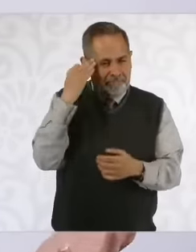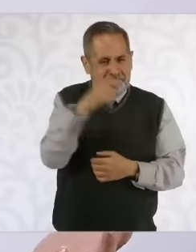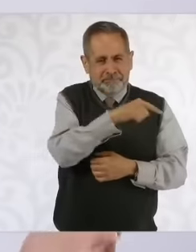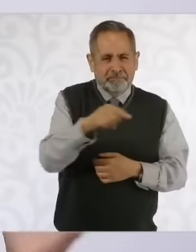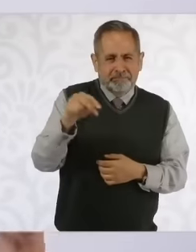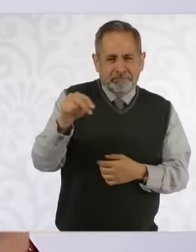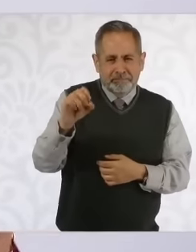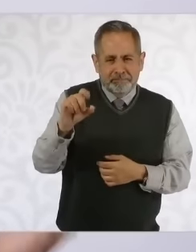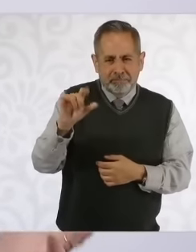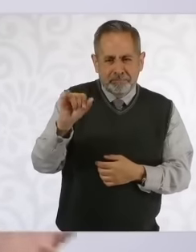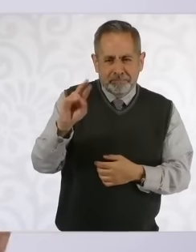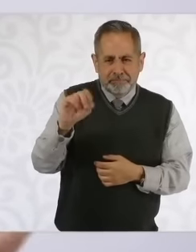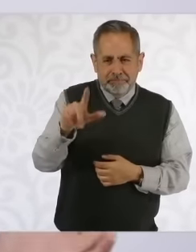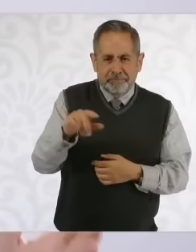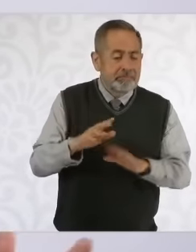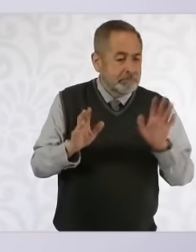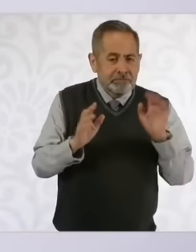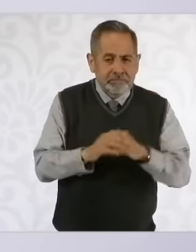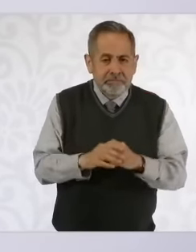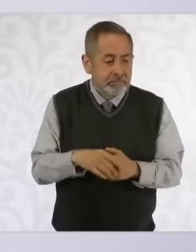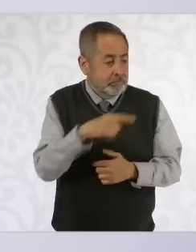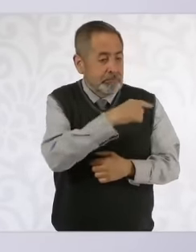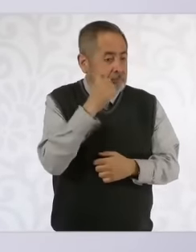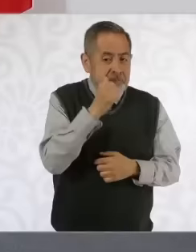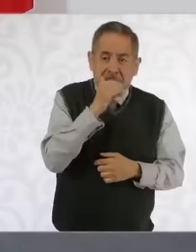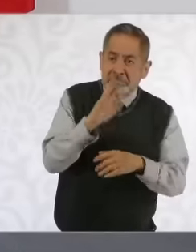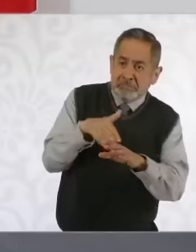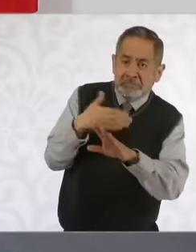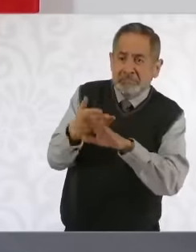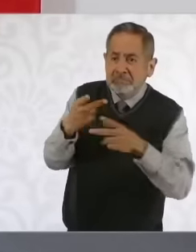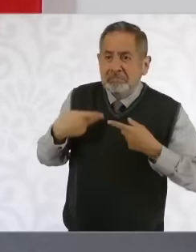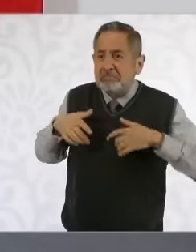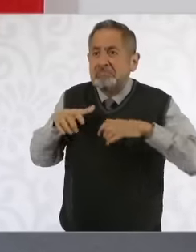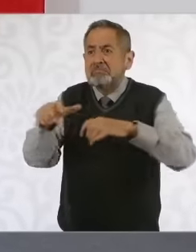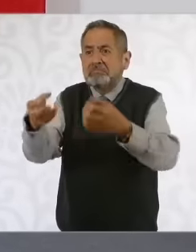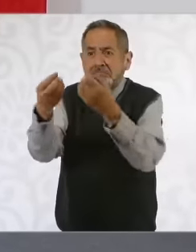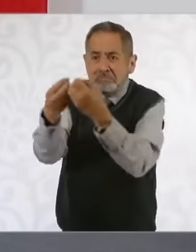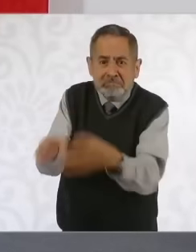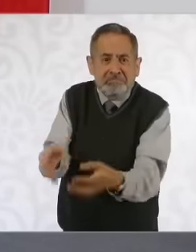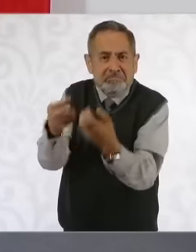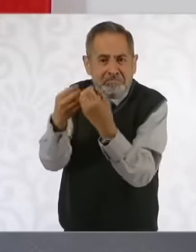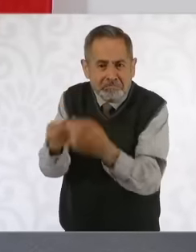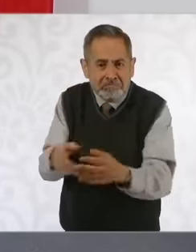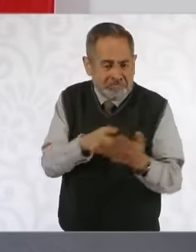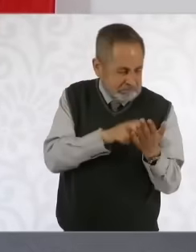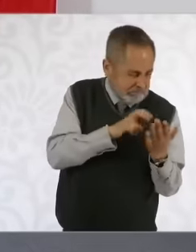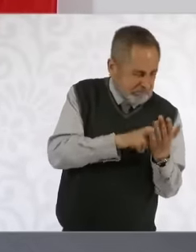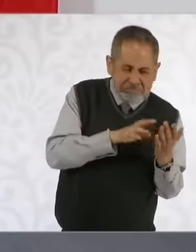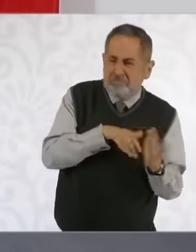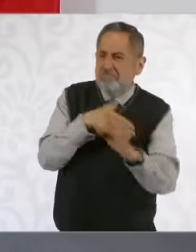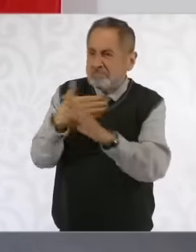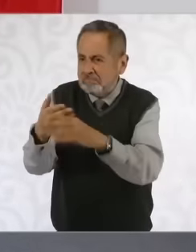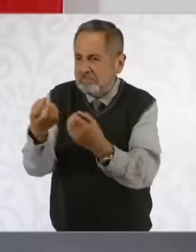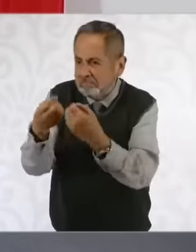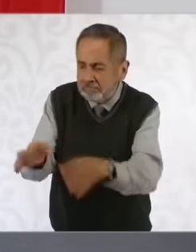the Constitution was against the nation and against the people of Mexico, the privatizations